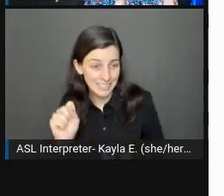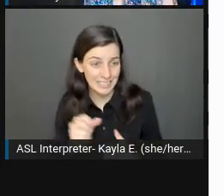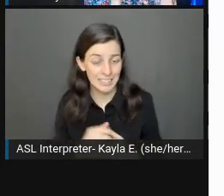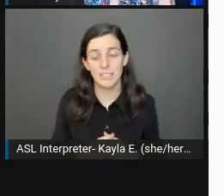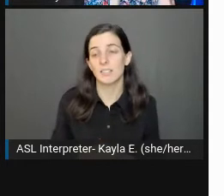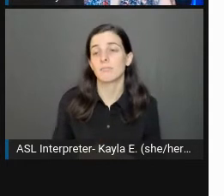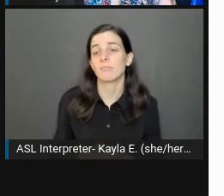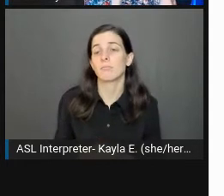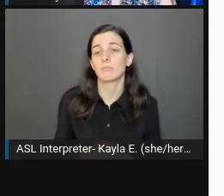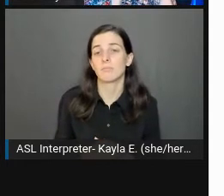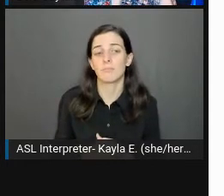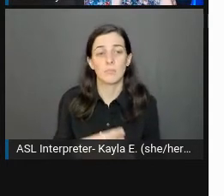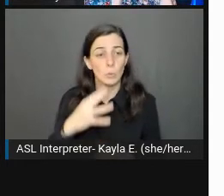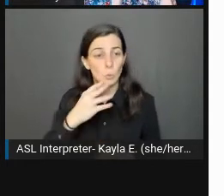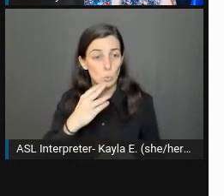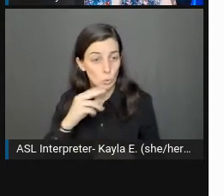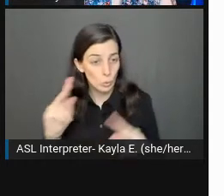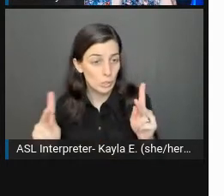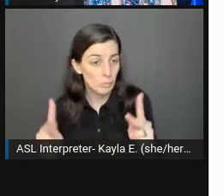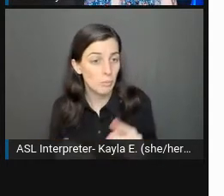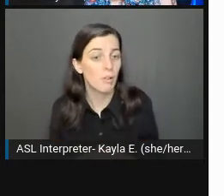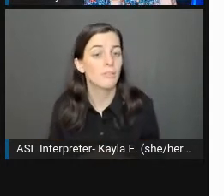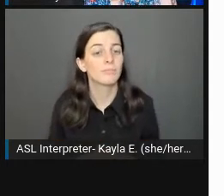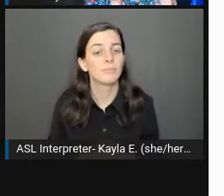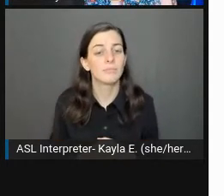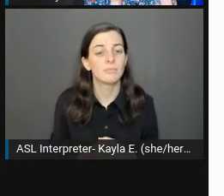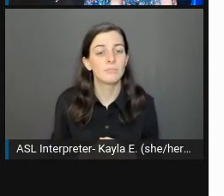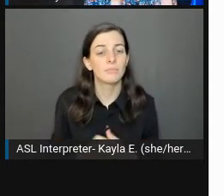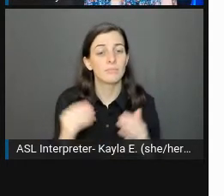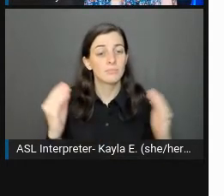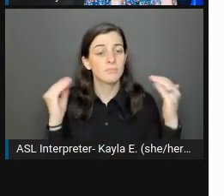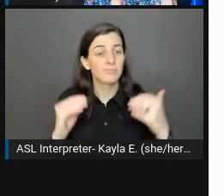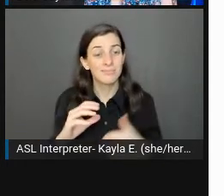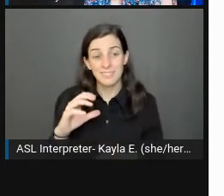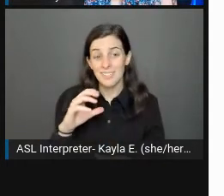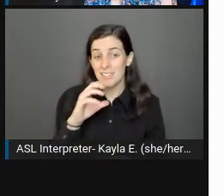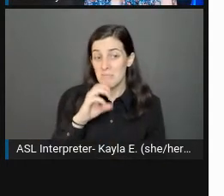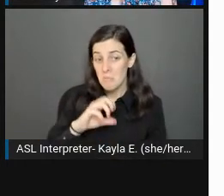The elderly and plus size folks, and this beautiful picture